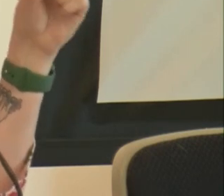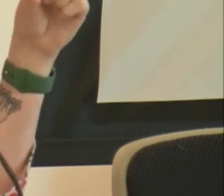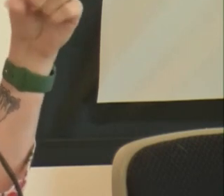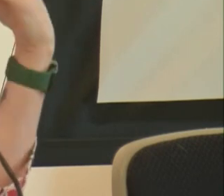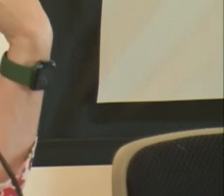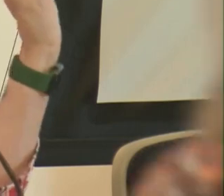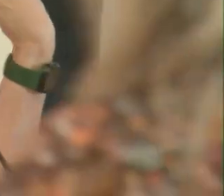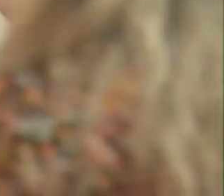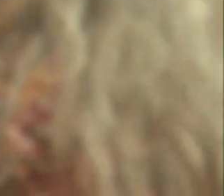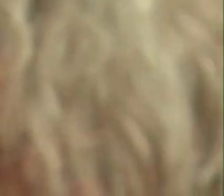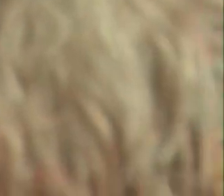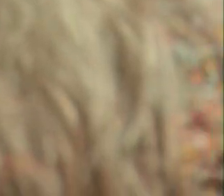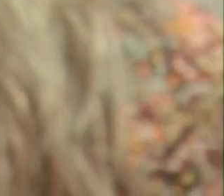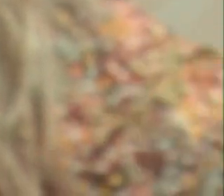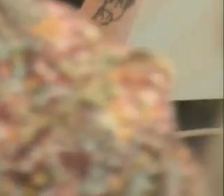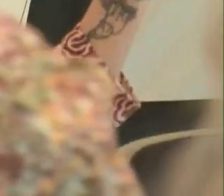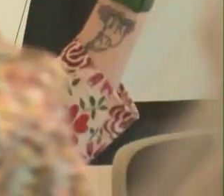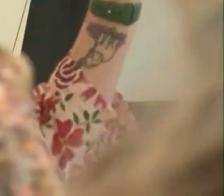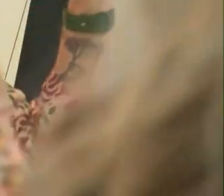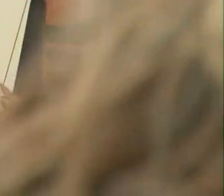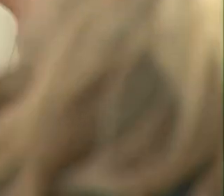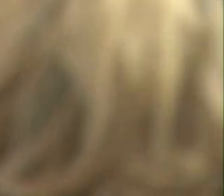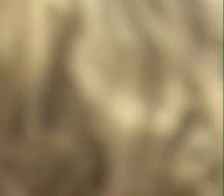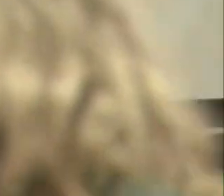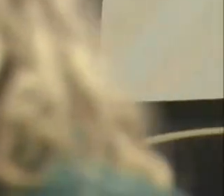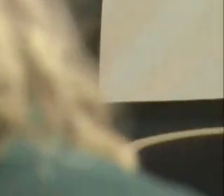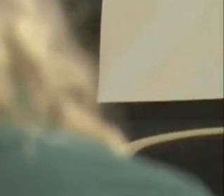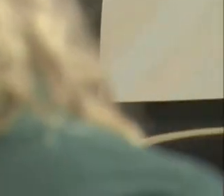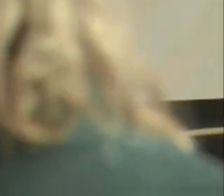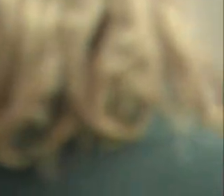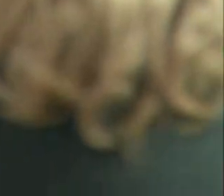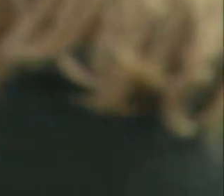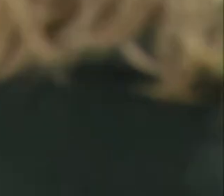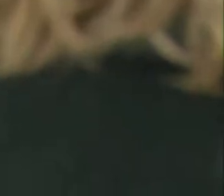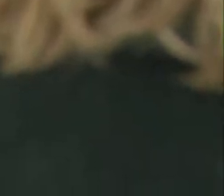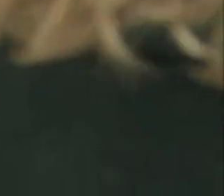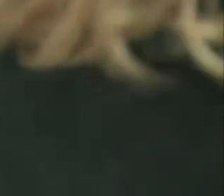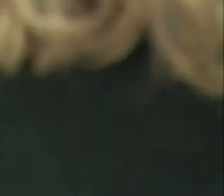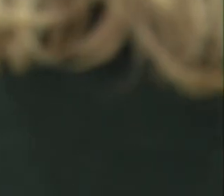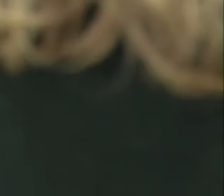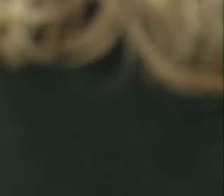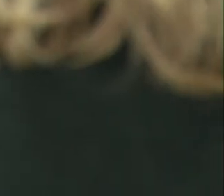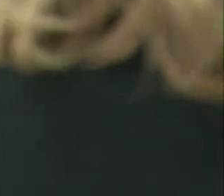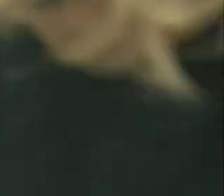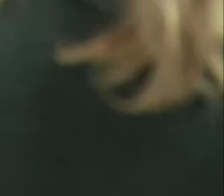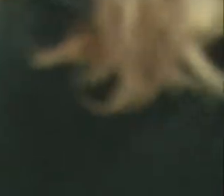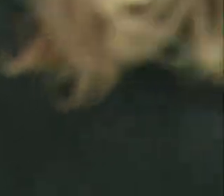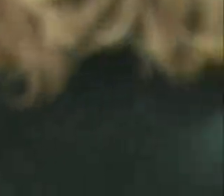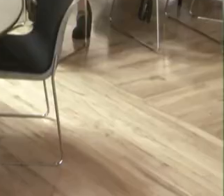And just describe in as much detail, try to inhabit that